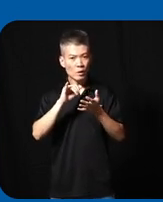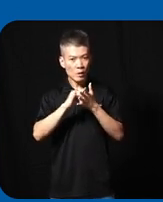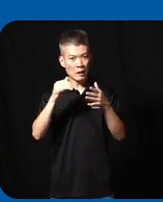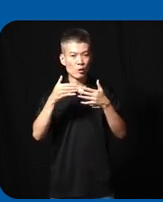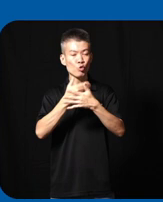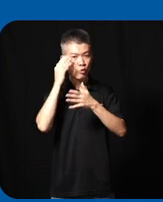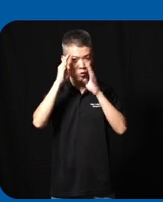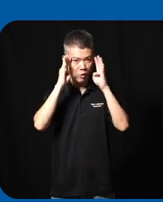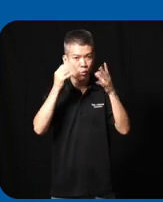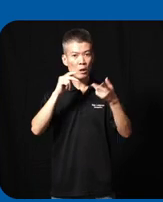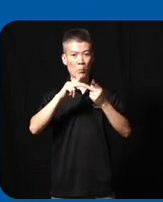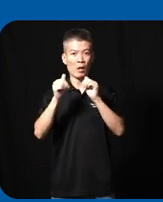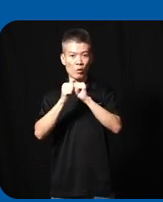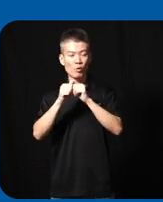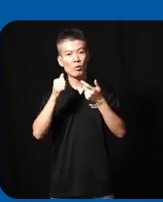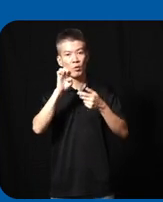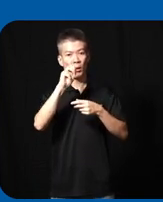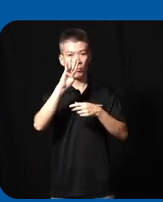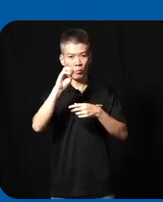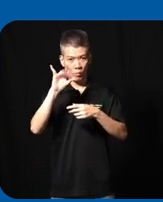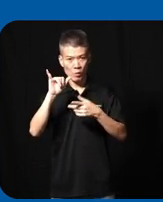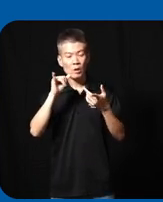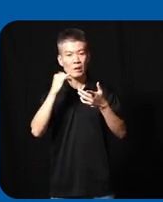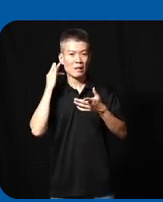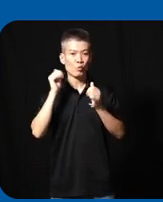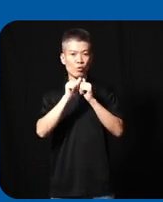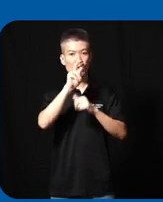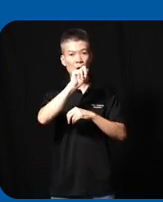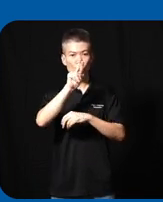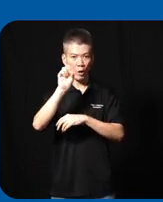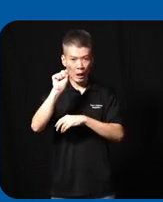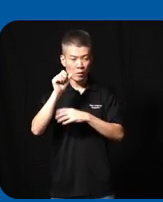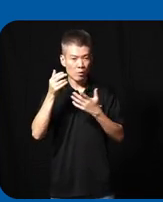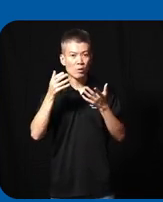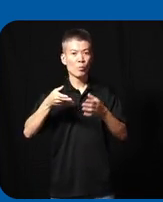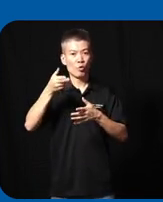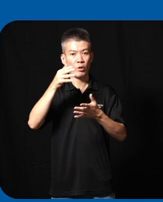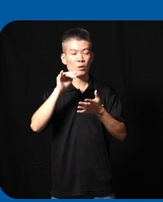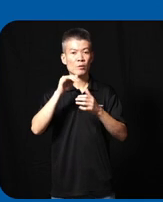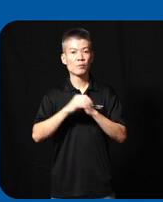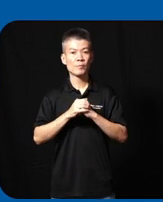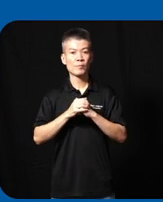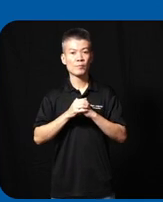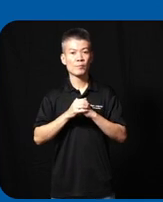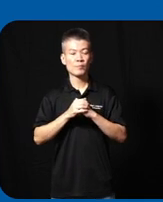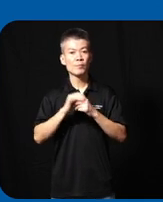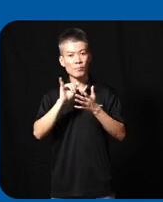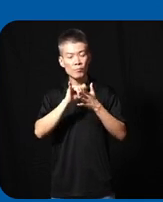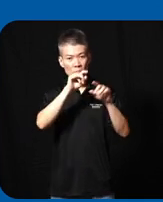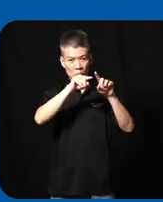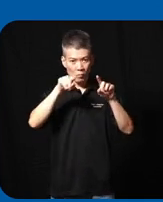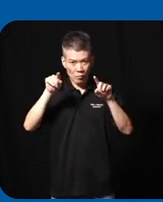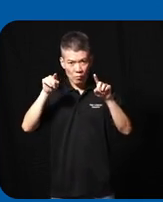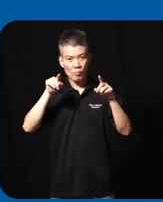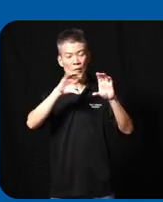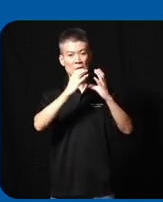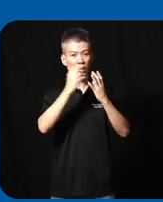innovation which we partner with embod sensing and NS uh to provide a series of task both for the leg